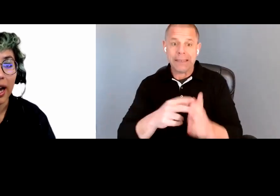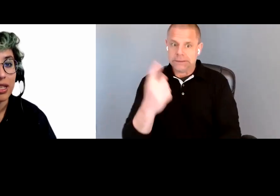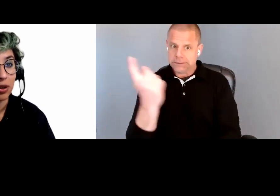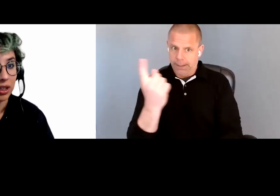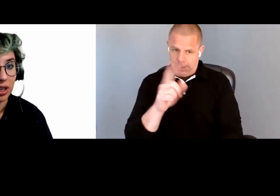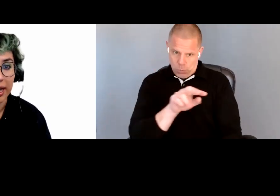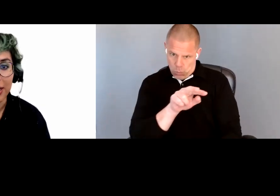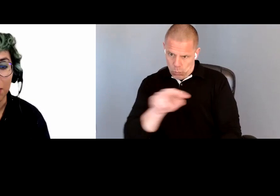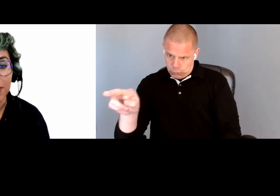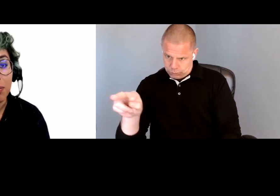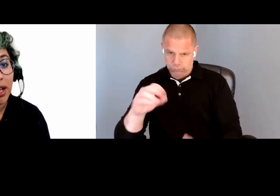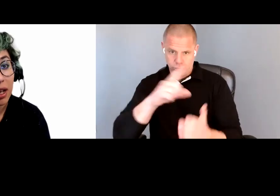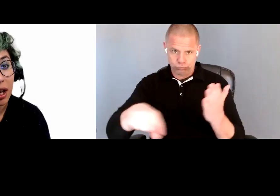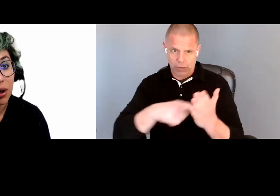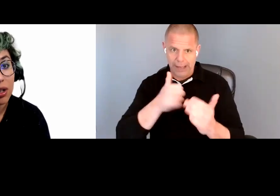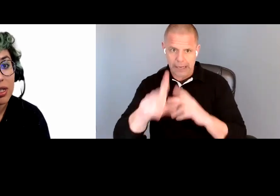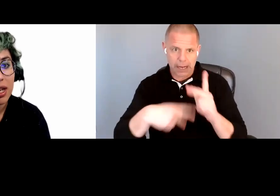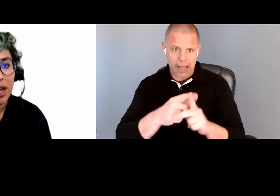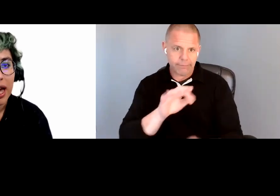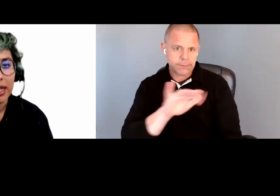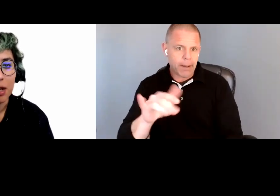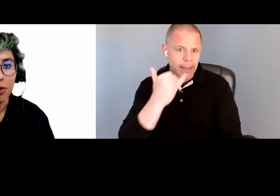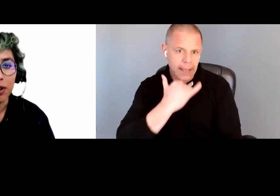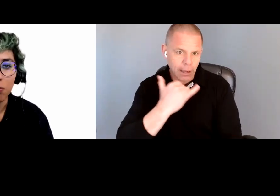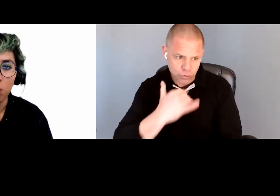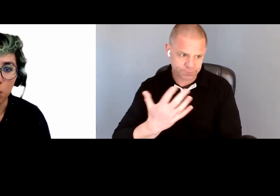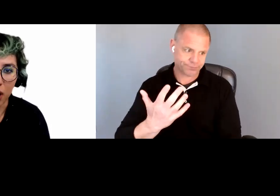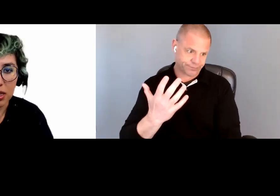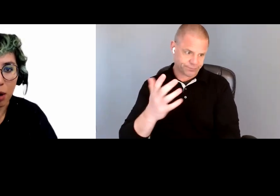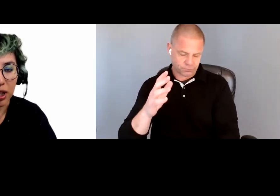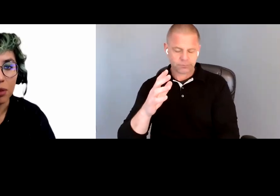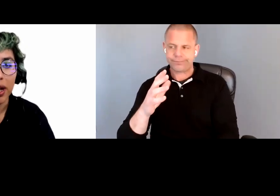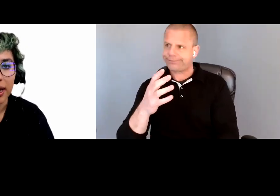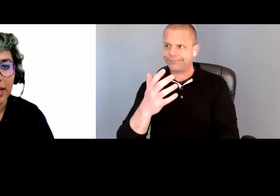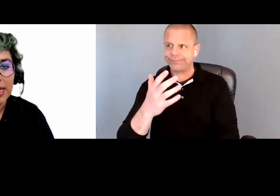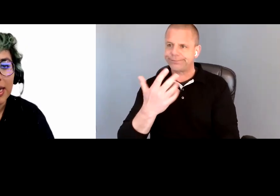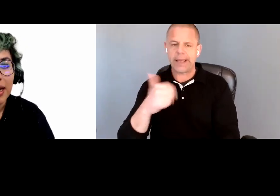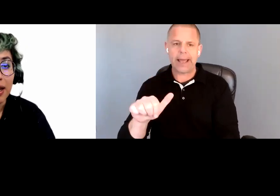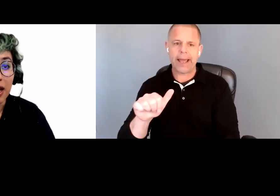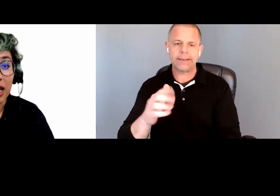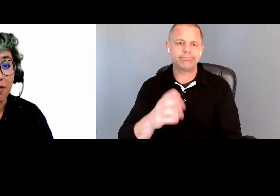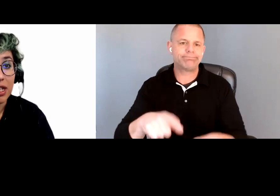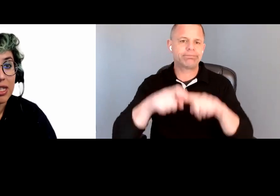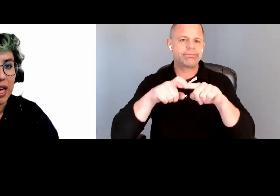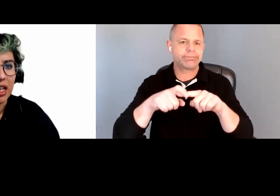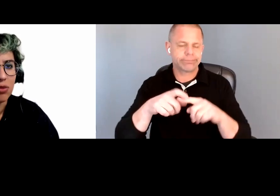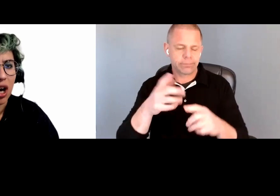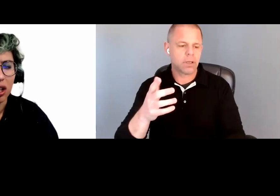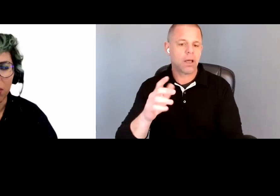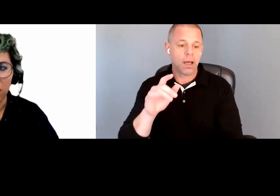has corrected any type of spelling errors, any type of stopping in the pace. If it is a document,